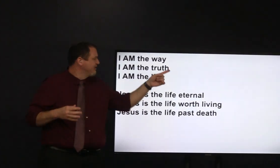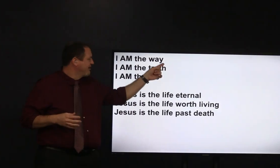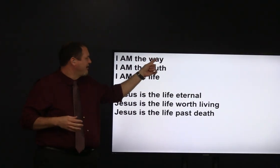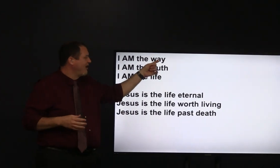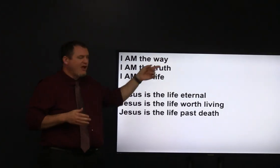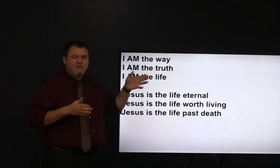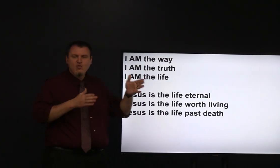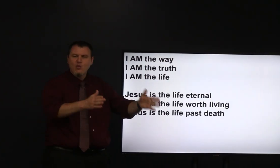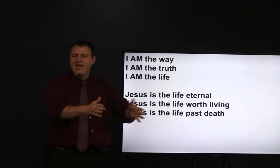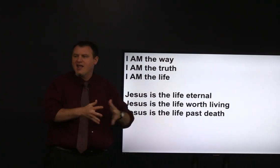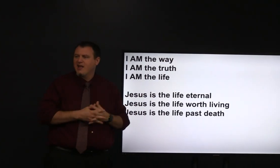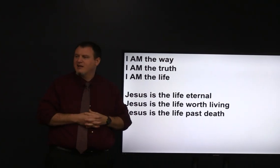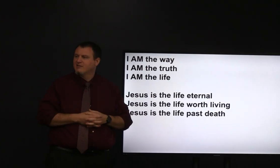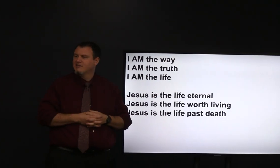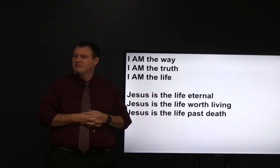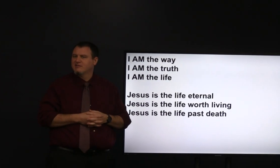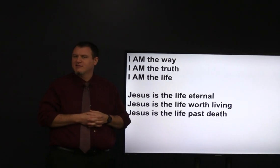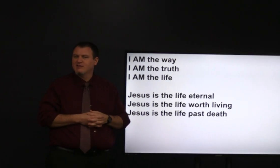what's the opposite of the way